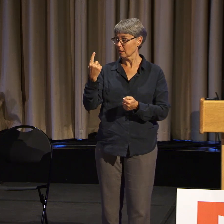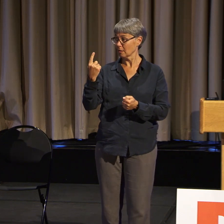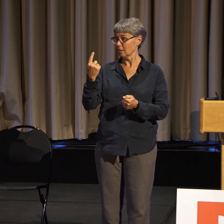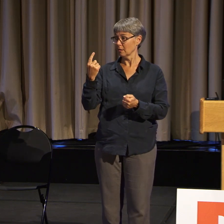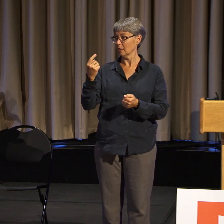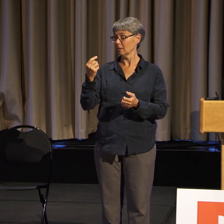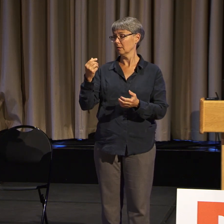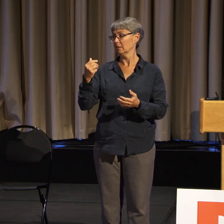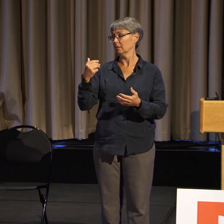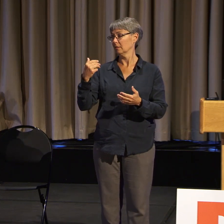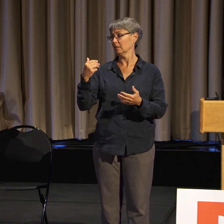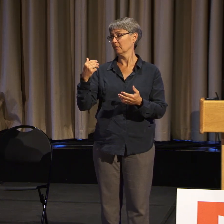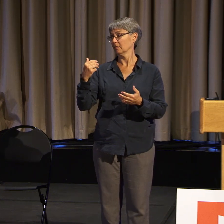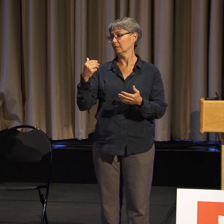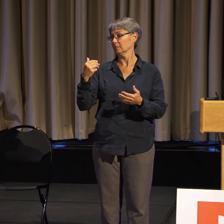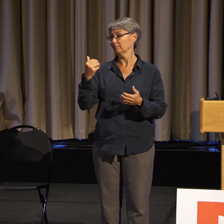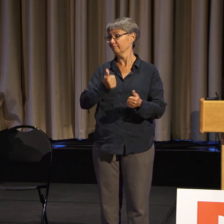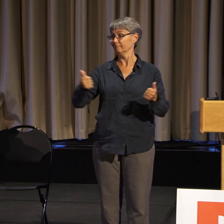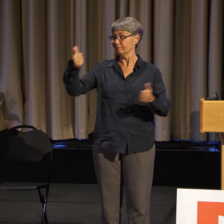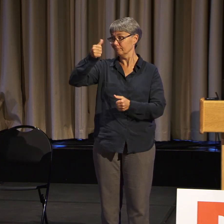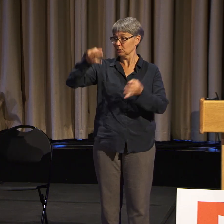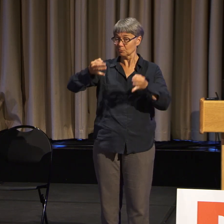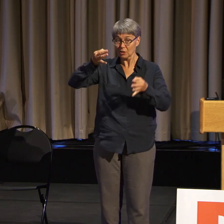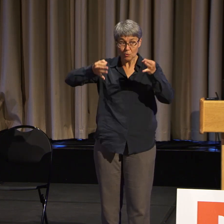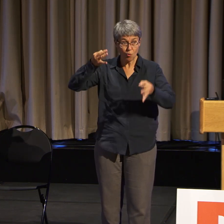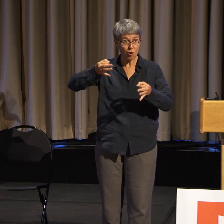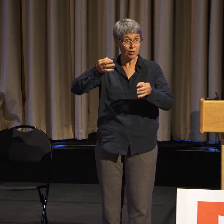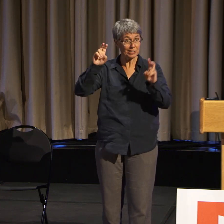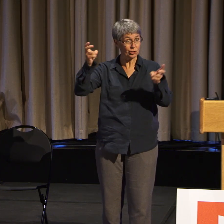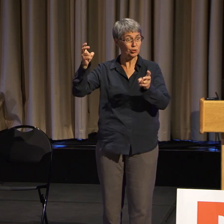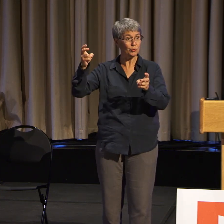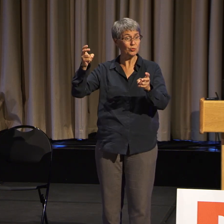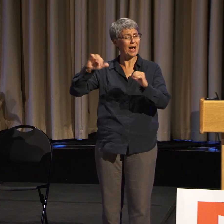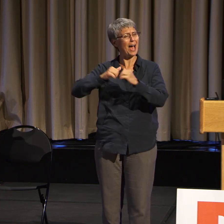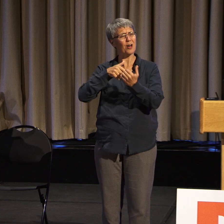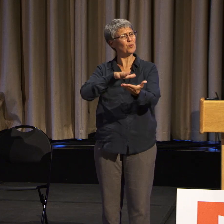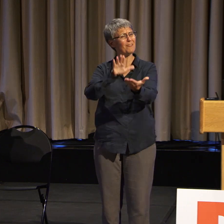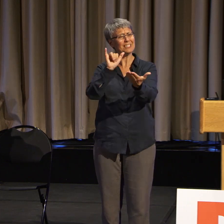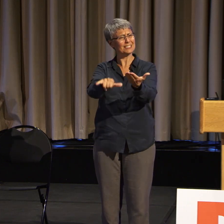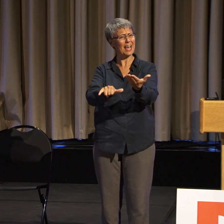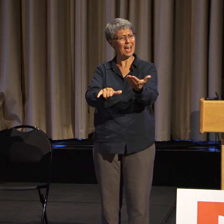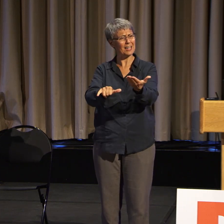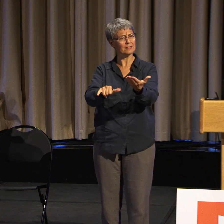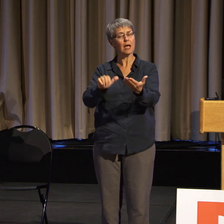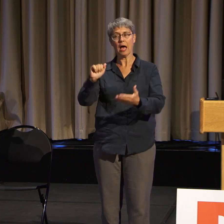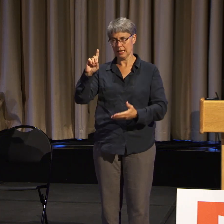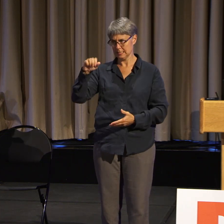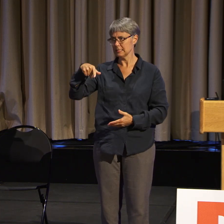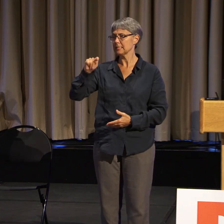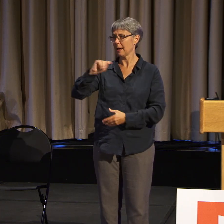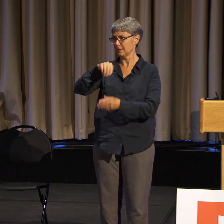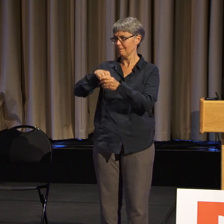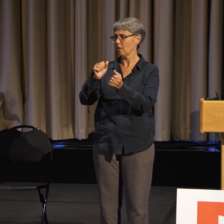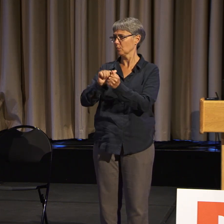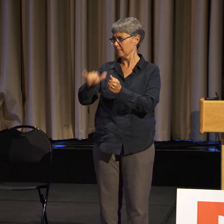and the respect of women, and how we deal with misogyny in our chapter because what we want to do